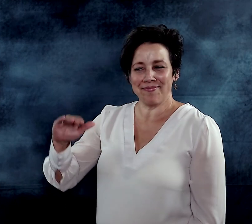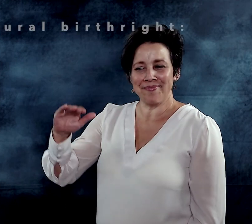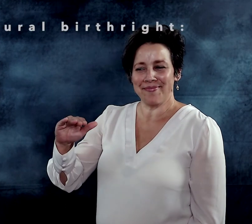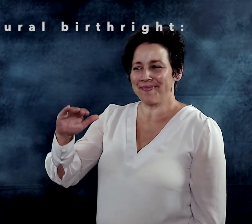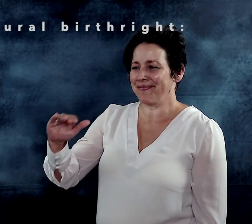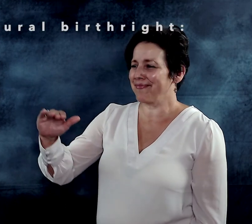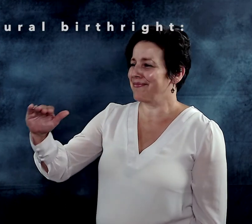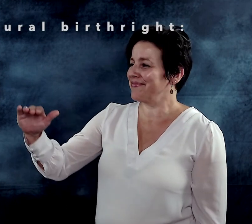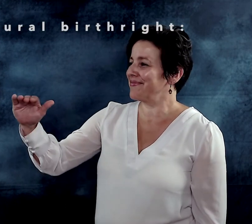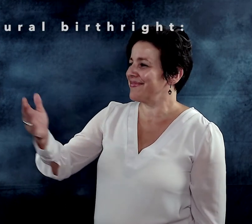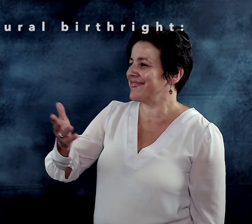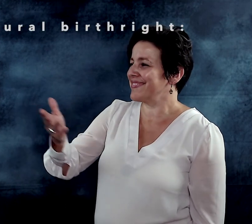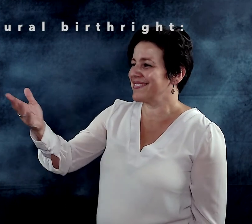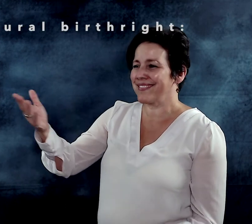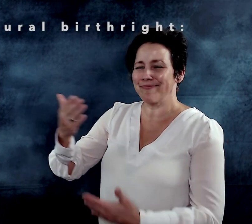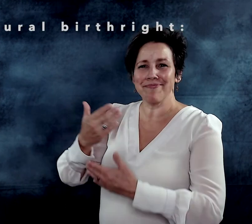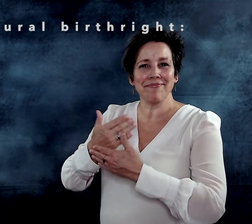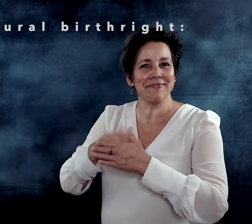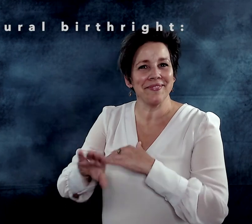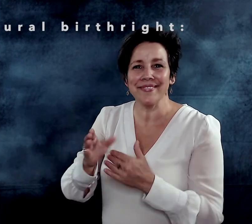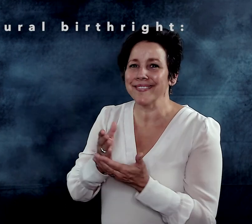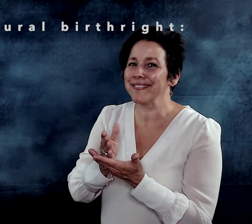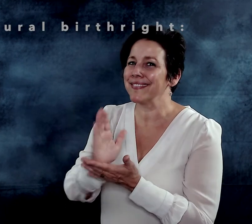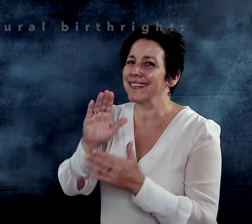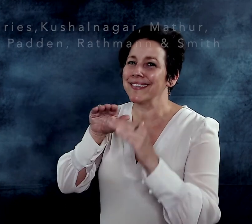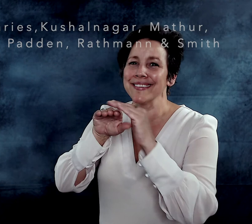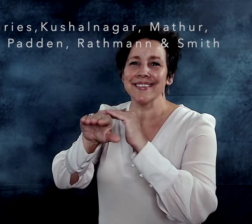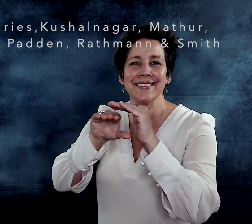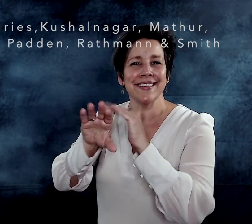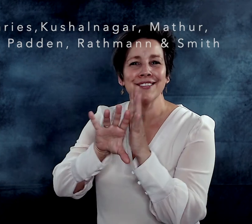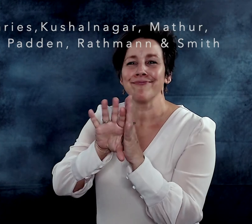To access a language is any child's birthright.